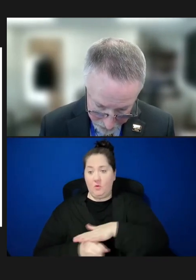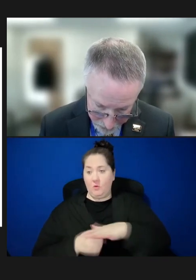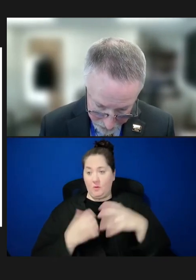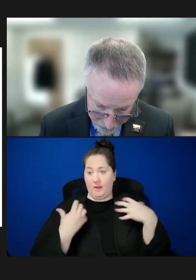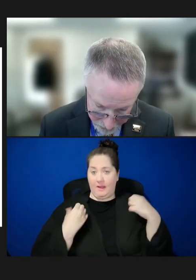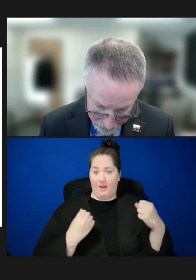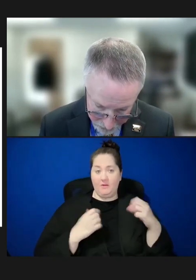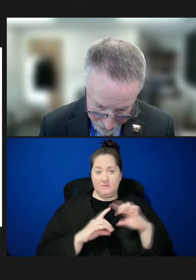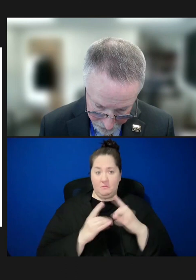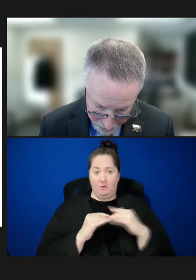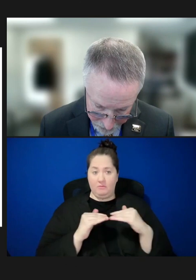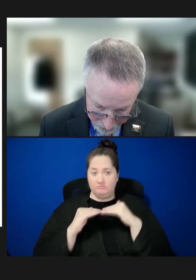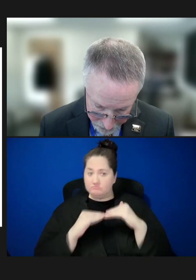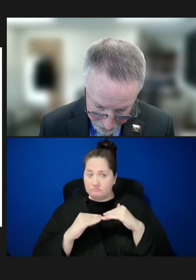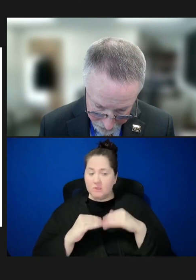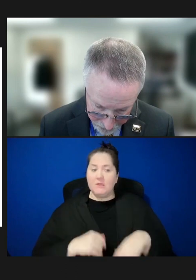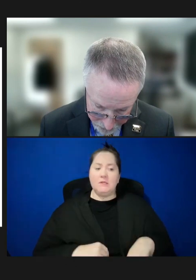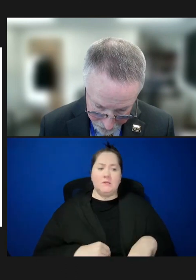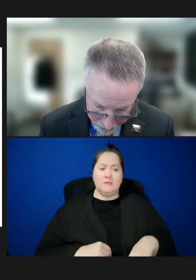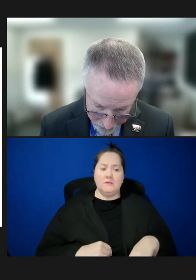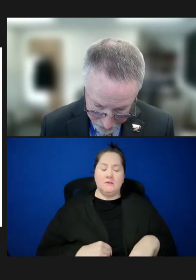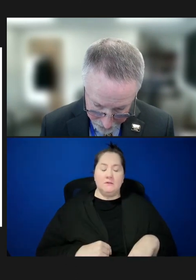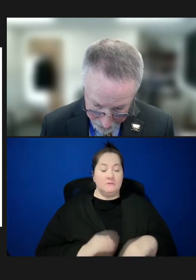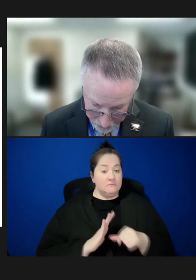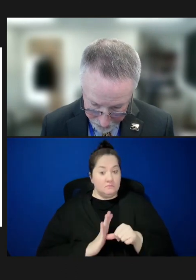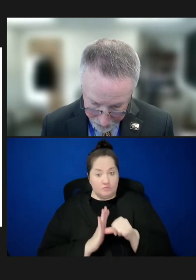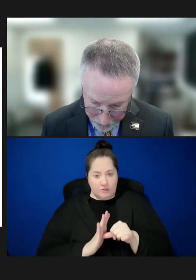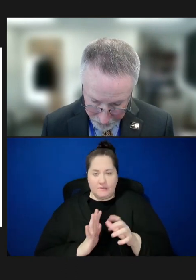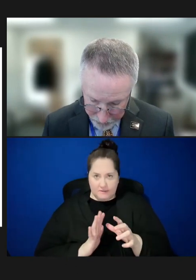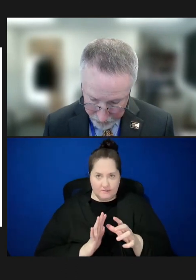and it never fails to impress. But when we talk about measles outbreaks,